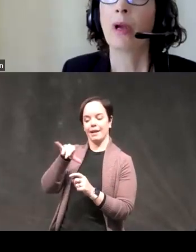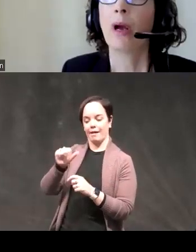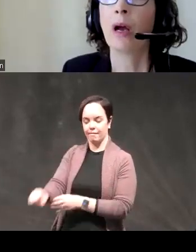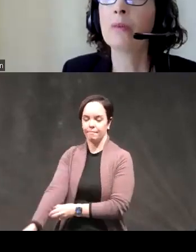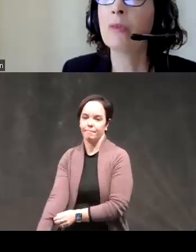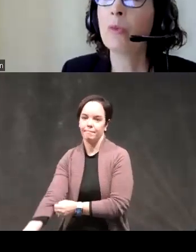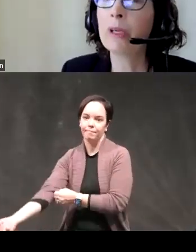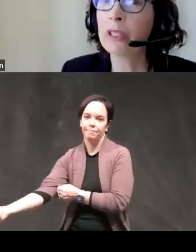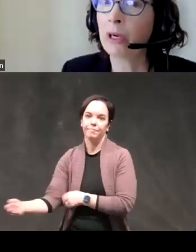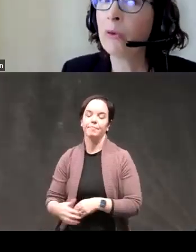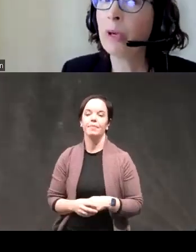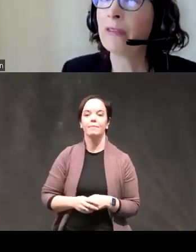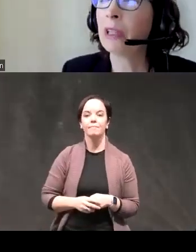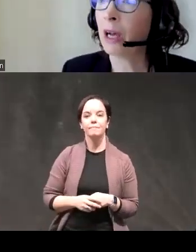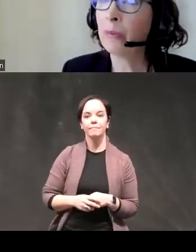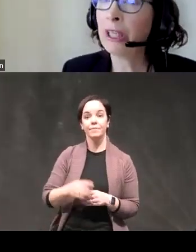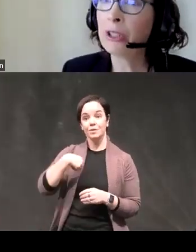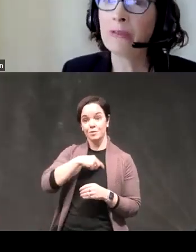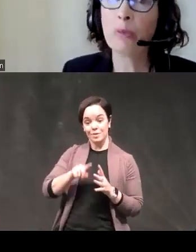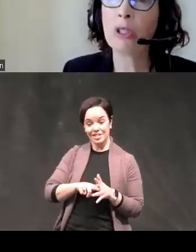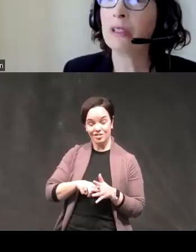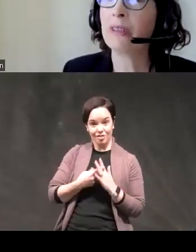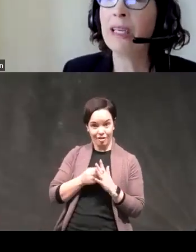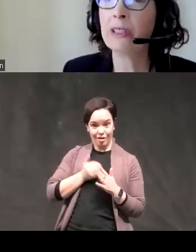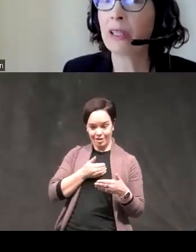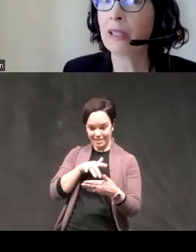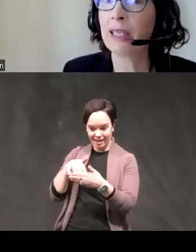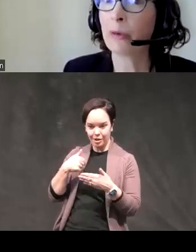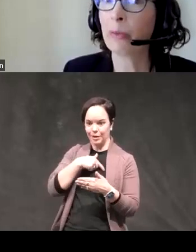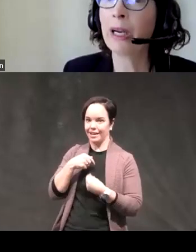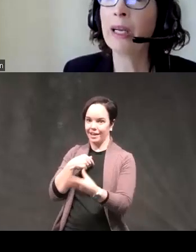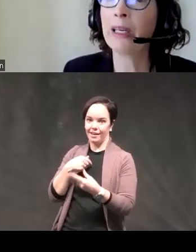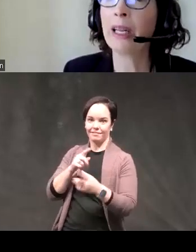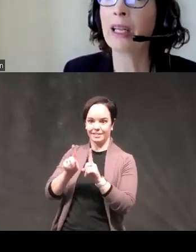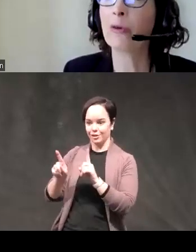when we started we gave a lot of measures of impulsivity so the classic Barrett negative